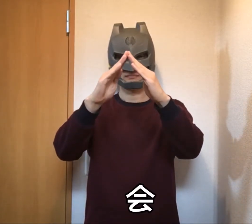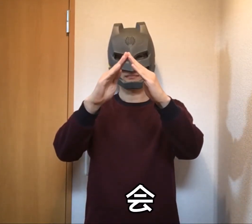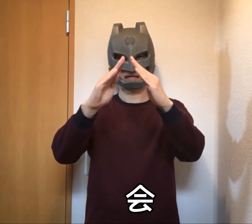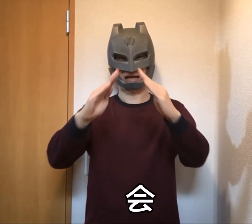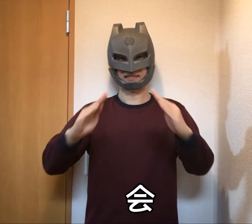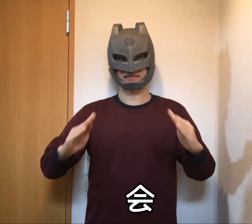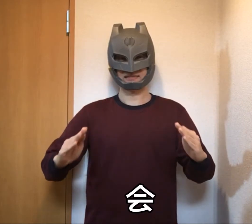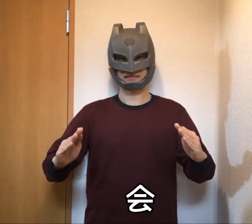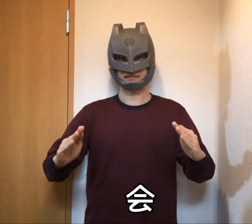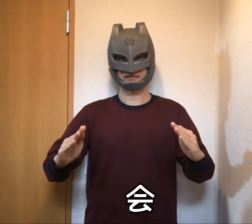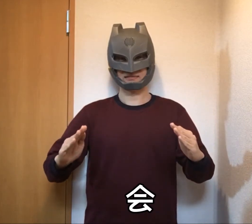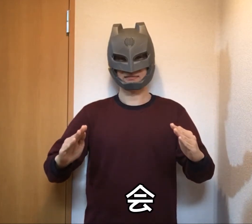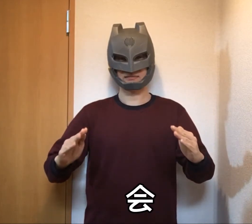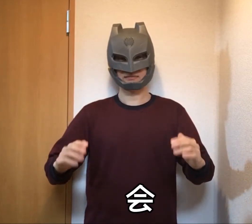Party